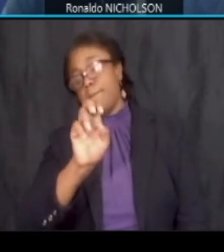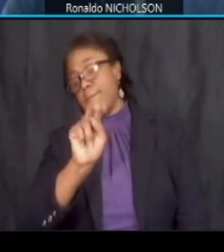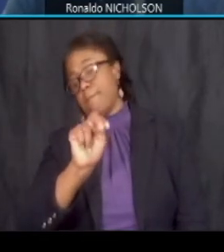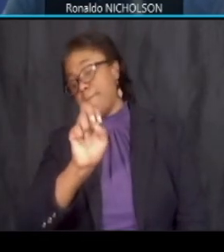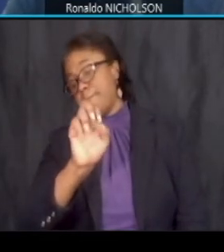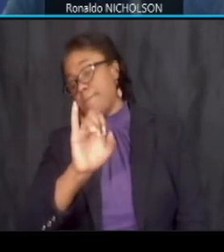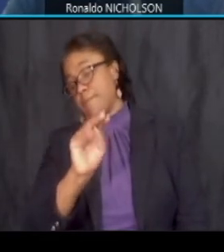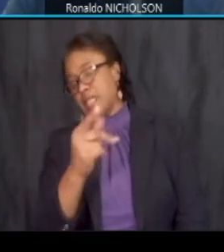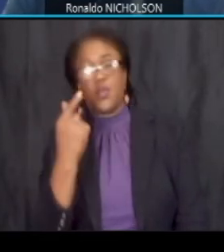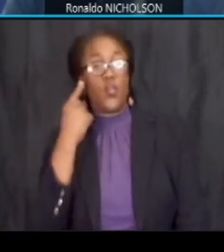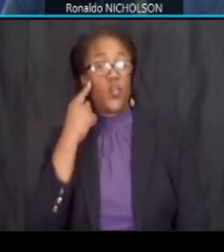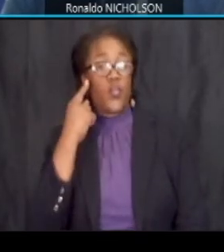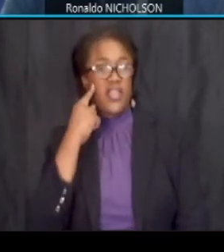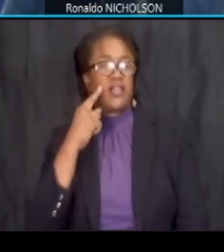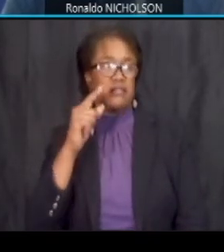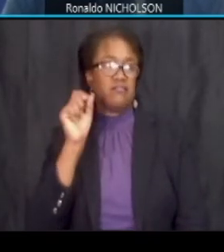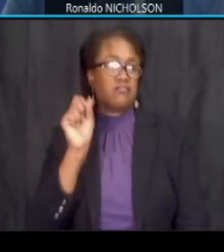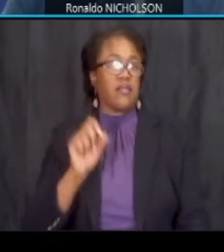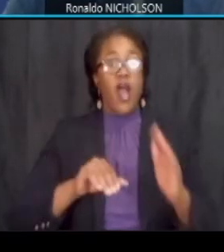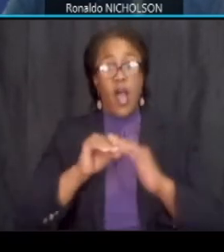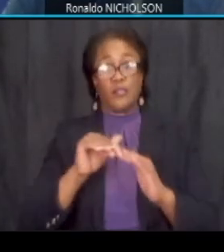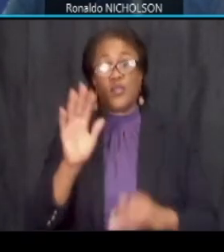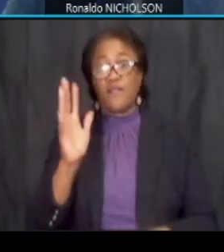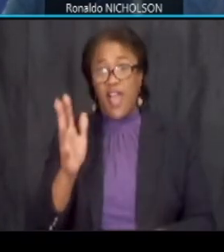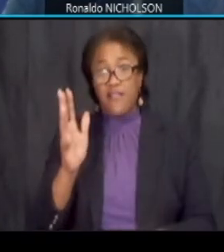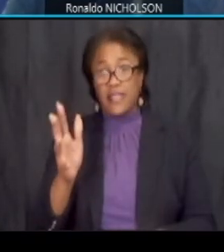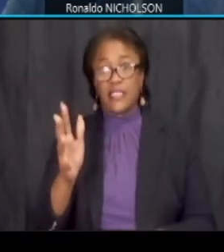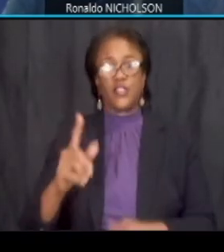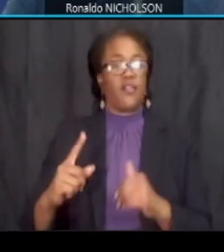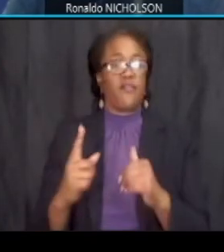during rush hour during the first two phases of the project